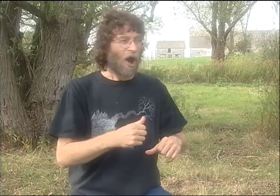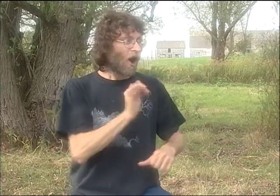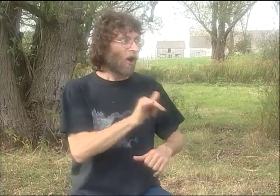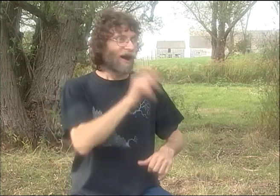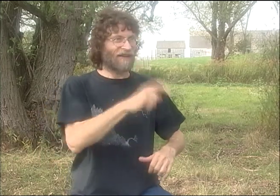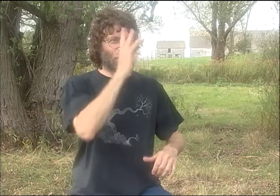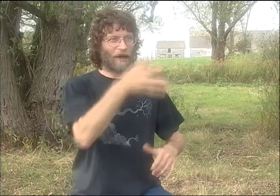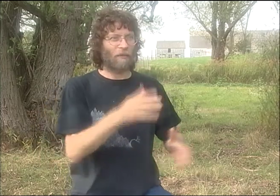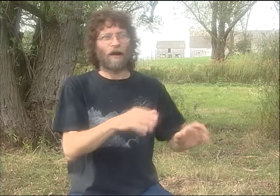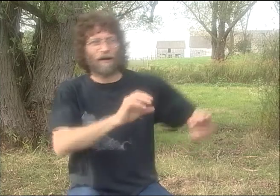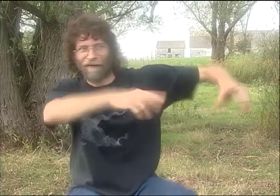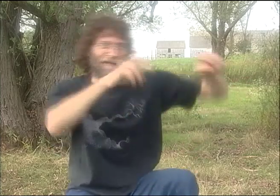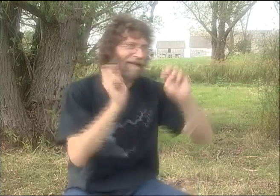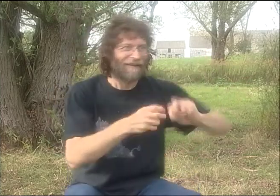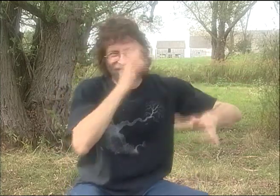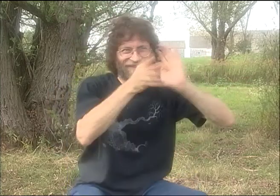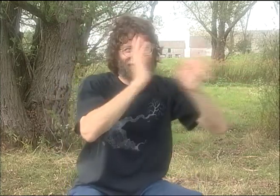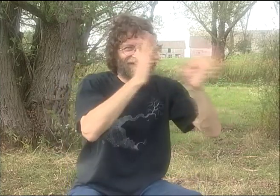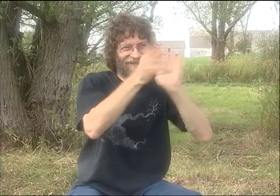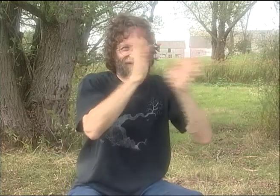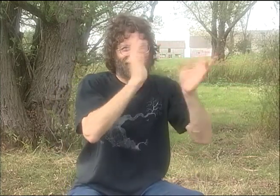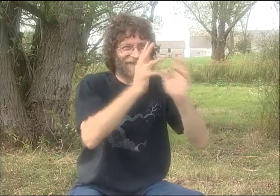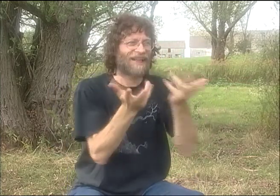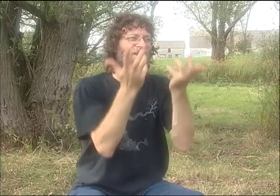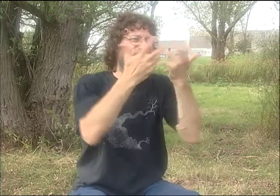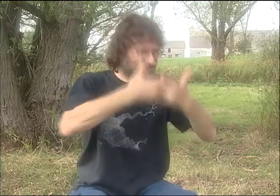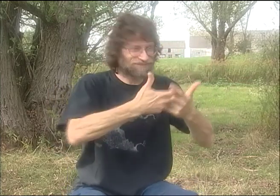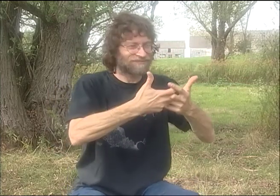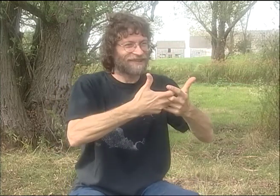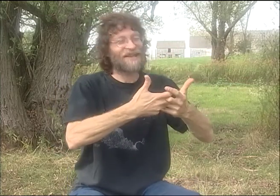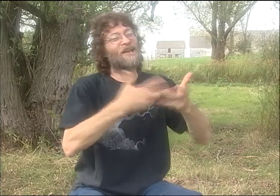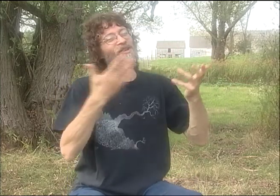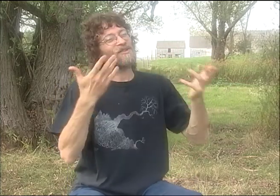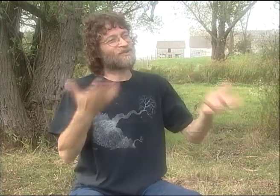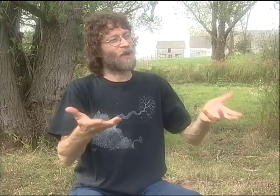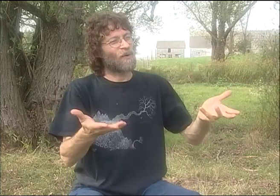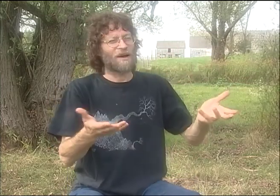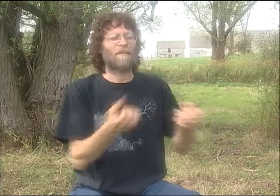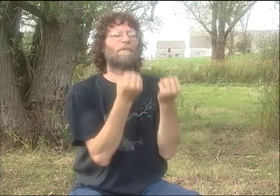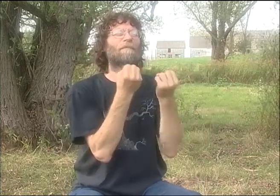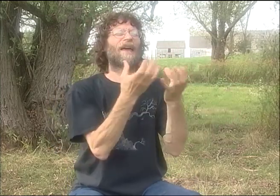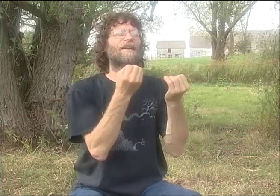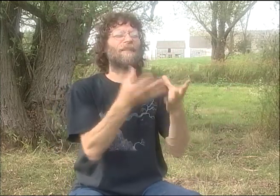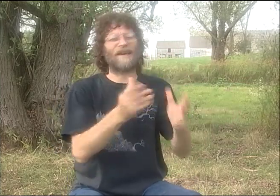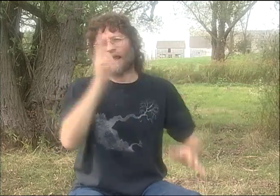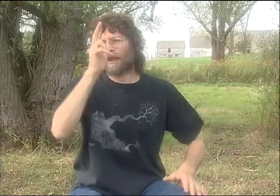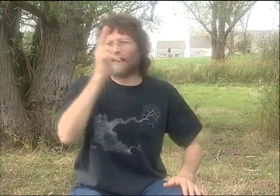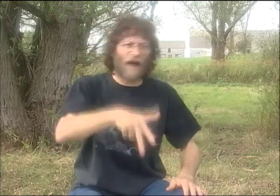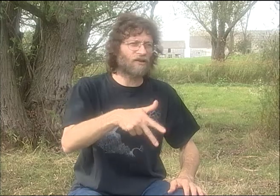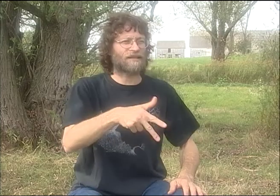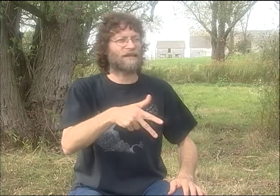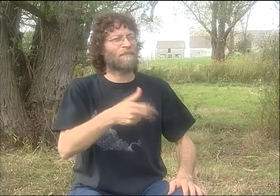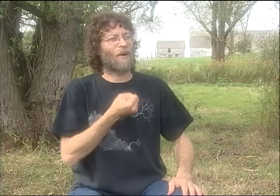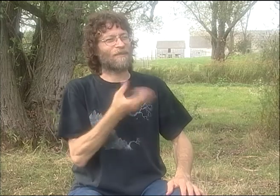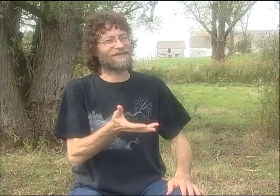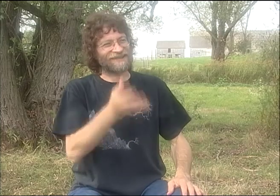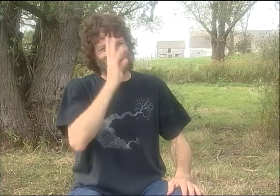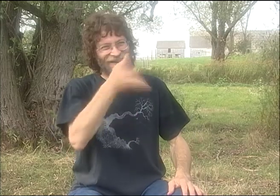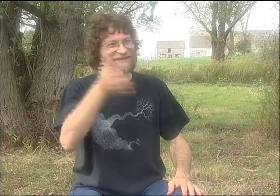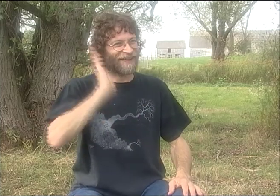IN THE BEGINNING, WE HAD A SHOW COMING UP REALLY SOON, AND I HAD TO, LIKE GET TOGETHER WITH HIM.